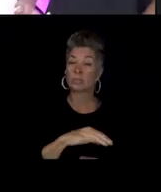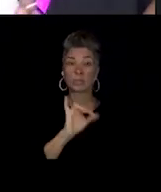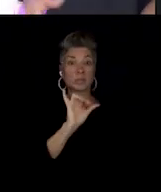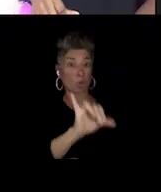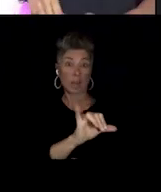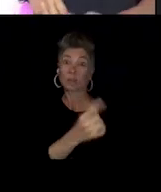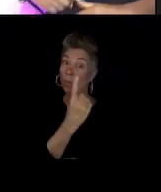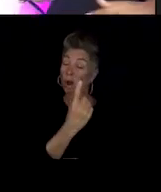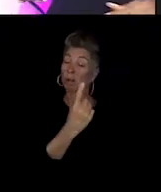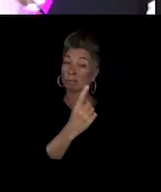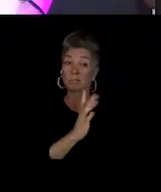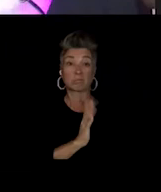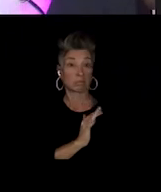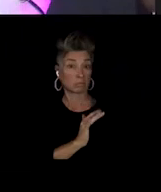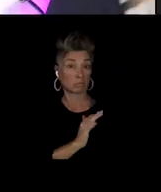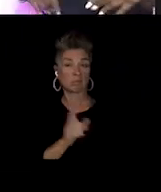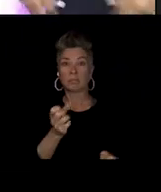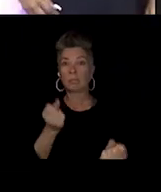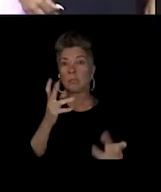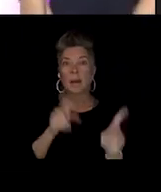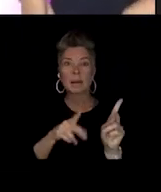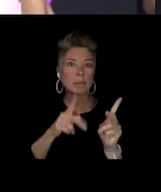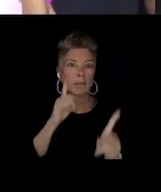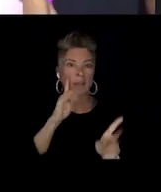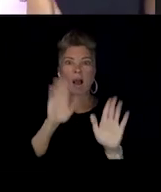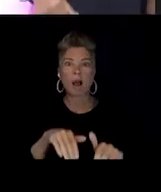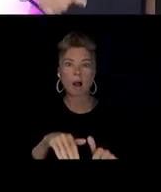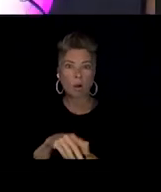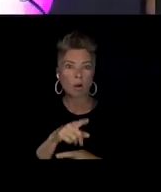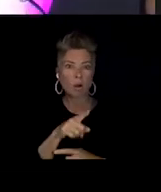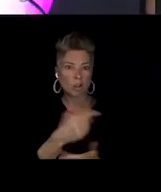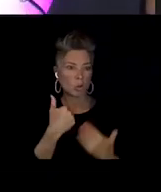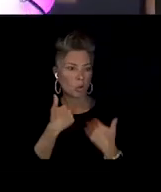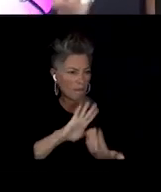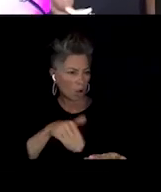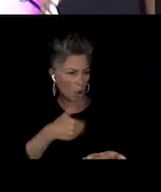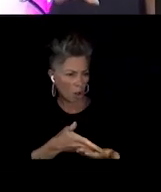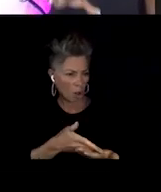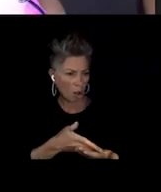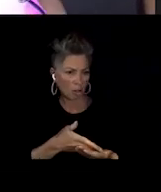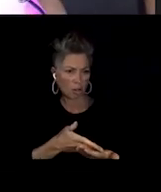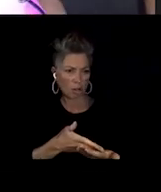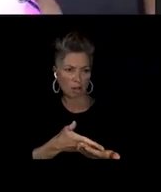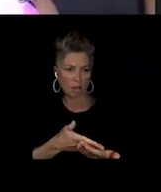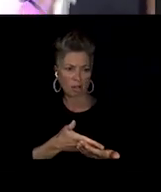a lot of people think like, "Oh, y'all get all the perks up there in the north." They're like not exactly.